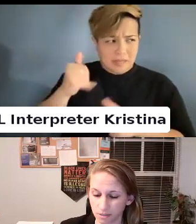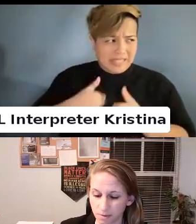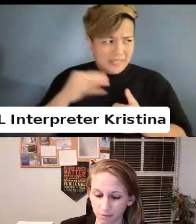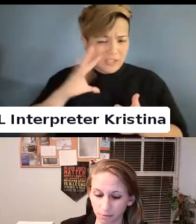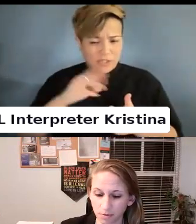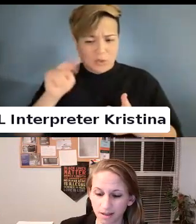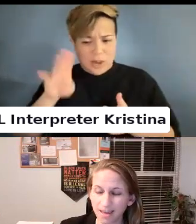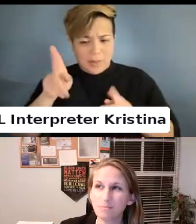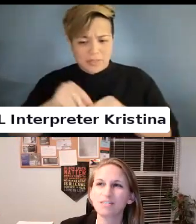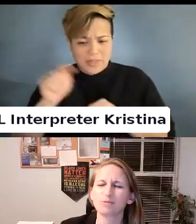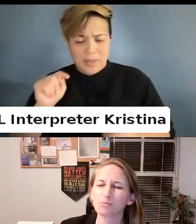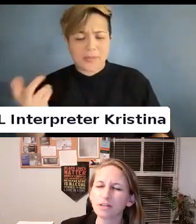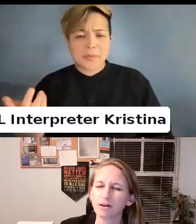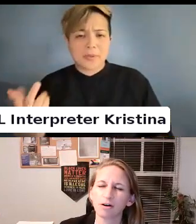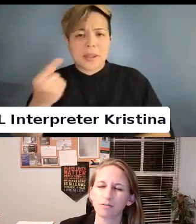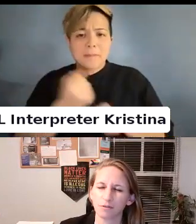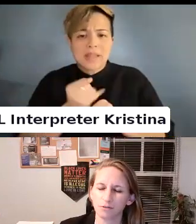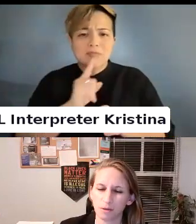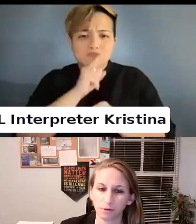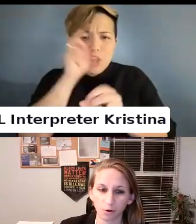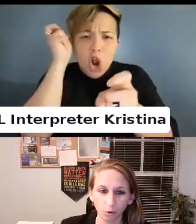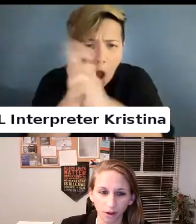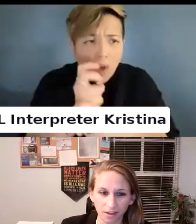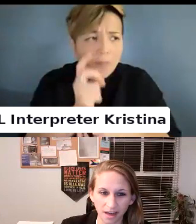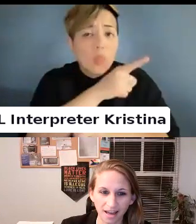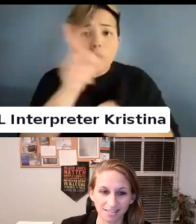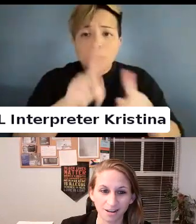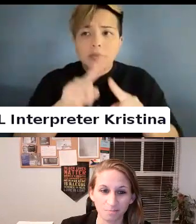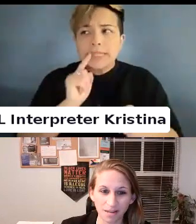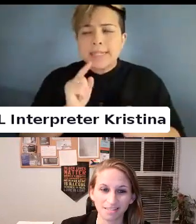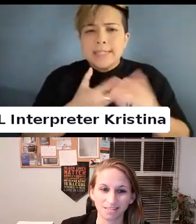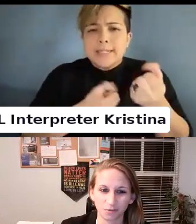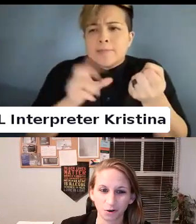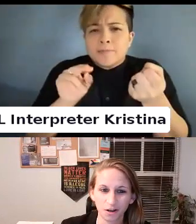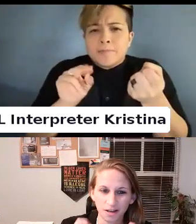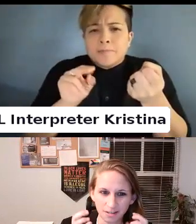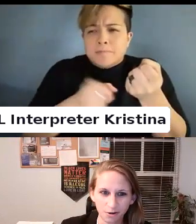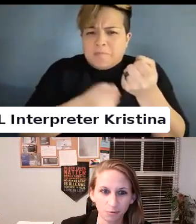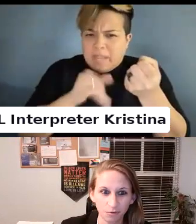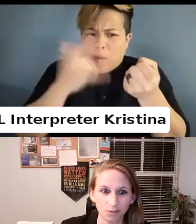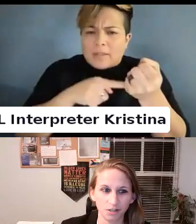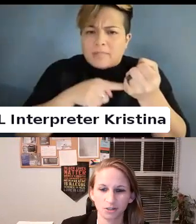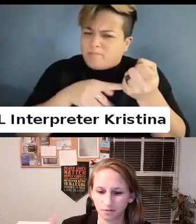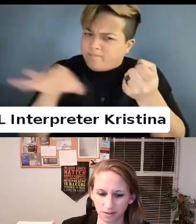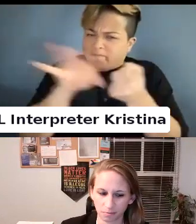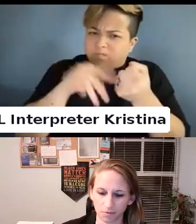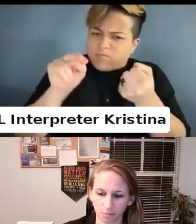It makes it hard for those people to hold onto that as their basis to refusing for reshaping